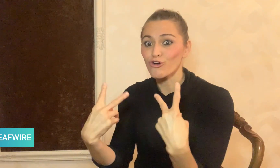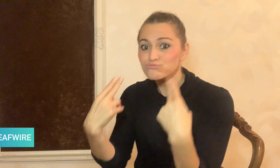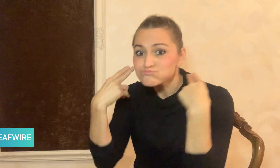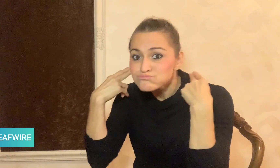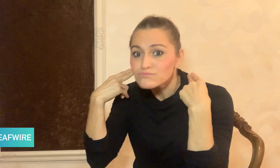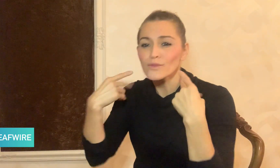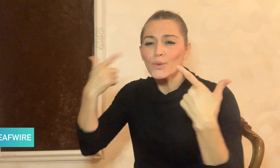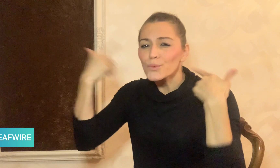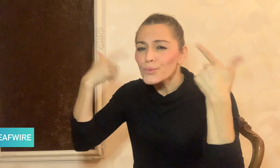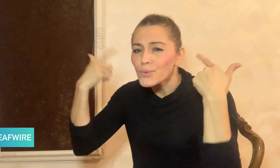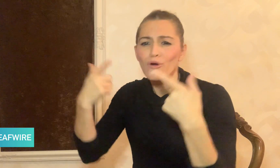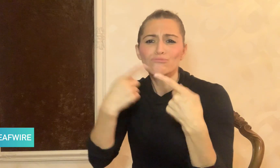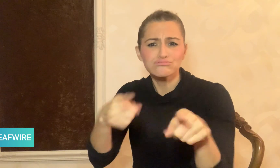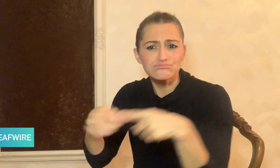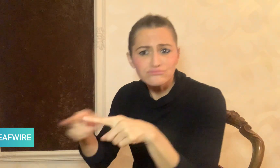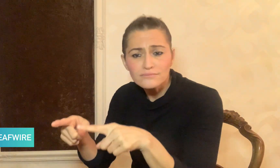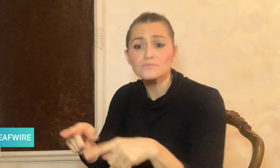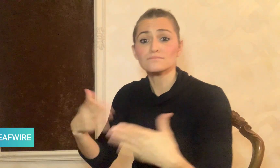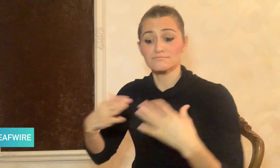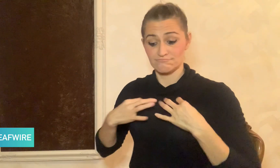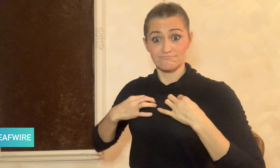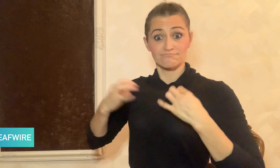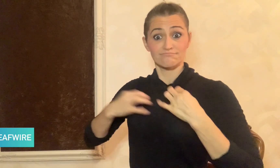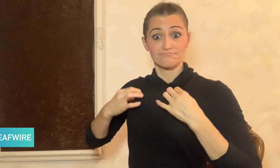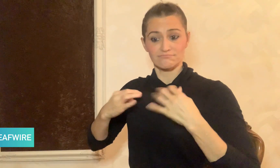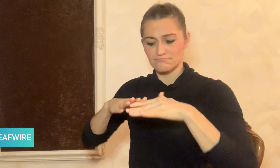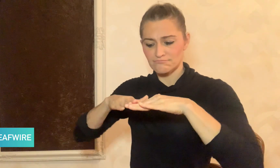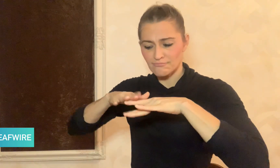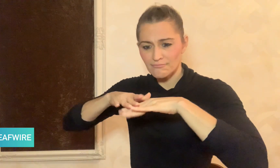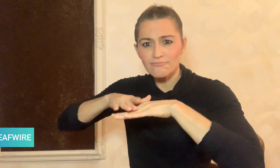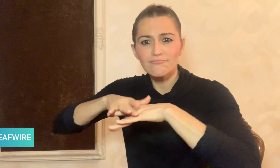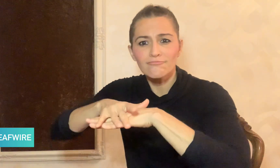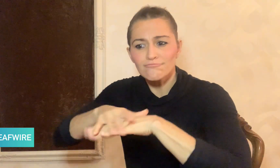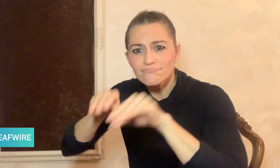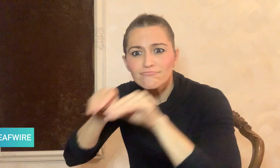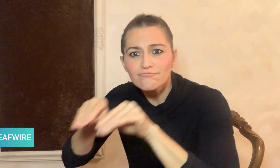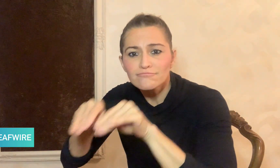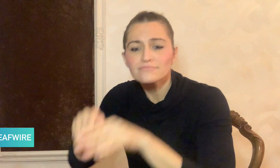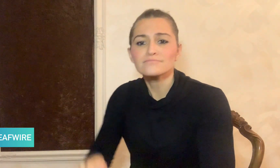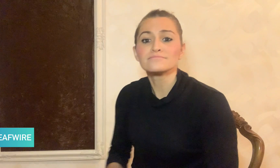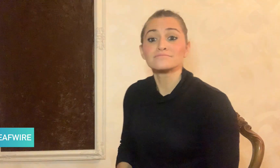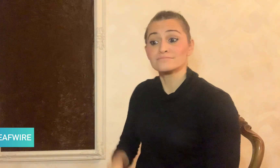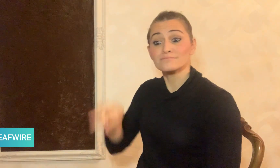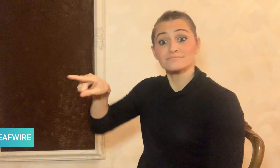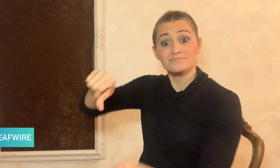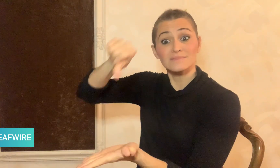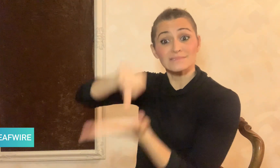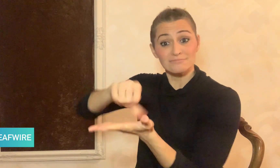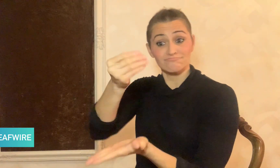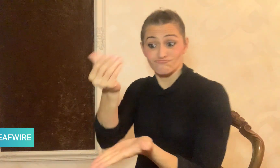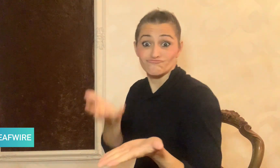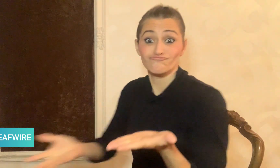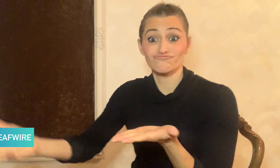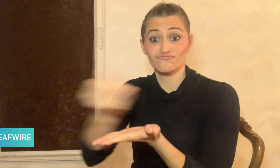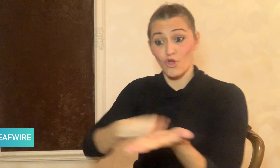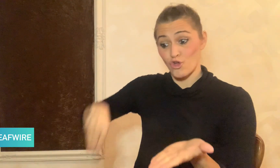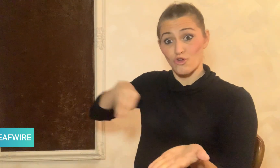The center is non-profit; all the teachers are volunteers.